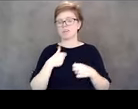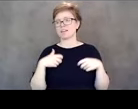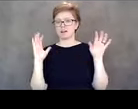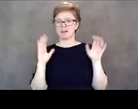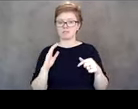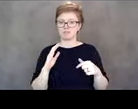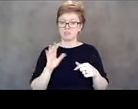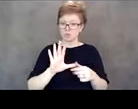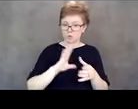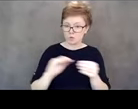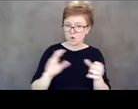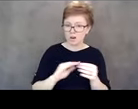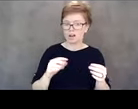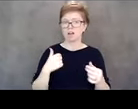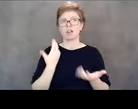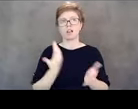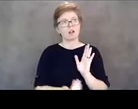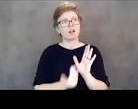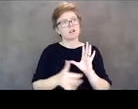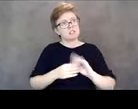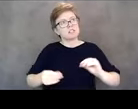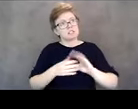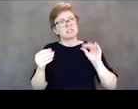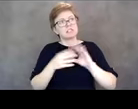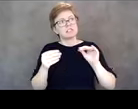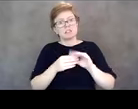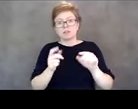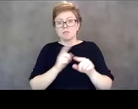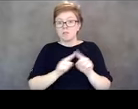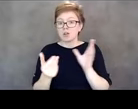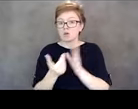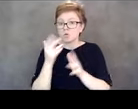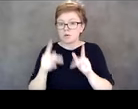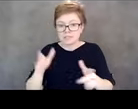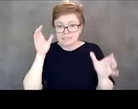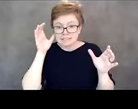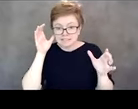50 billion times, but there's always a new ear and a new person that this could resonate with,